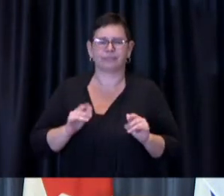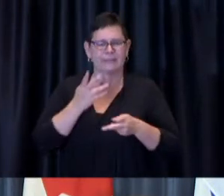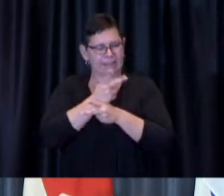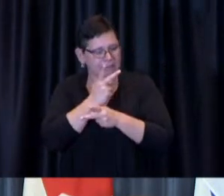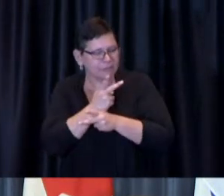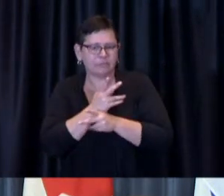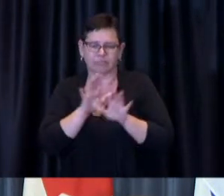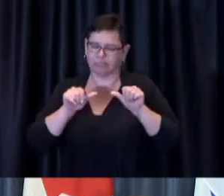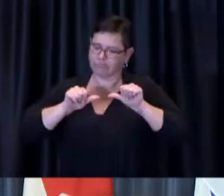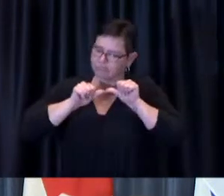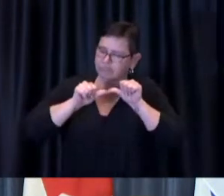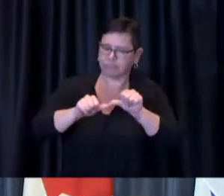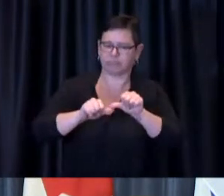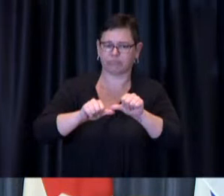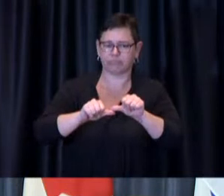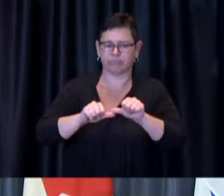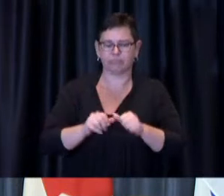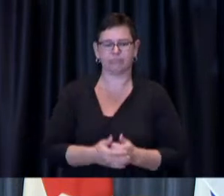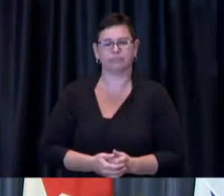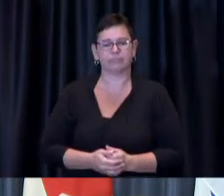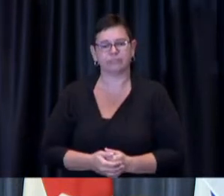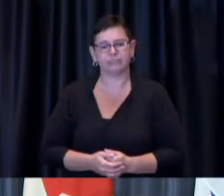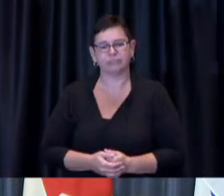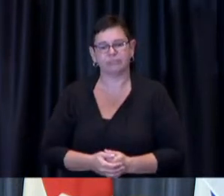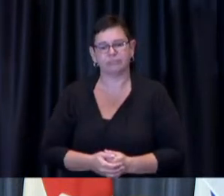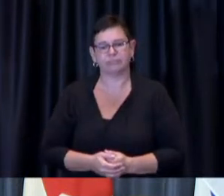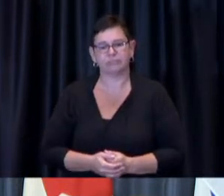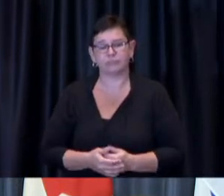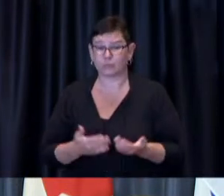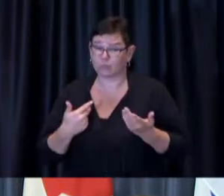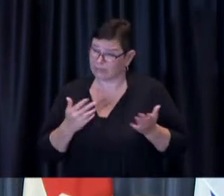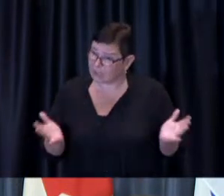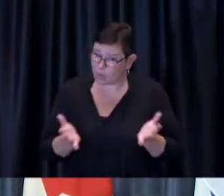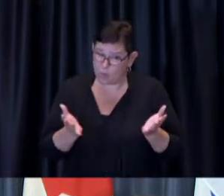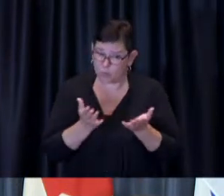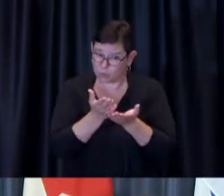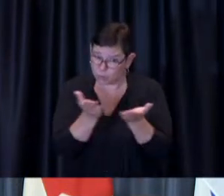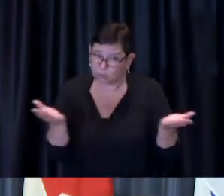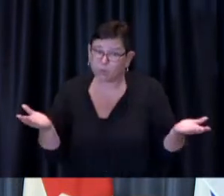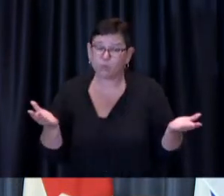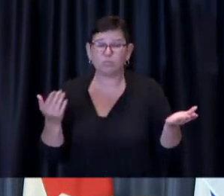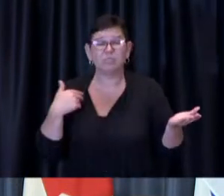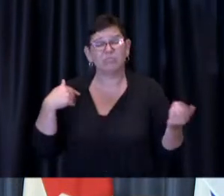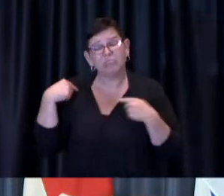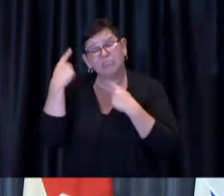of the pandemic so i would encourage people as i have through my remarks this morning that you